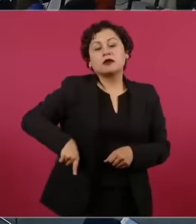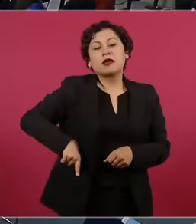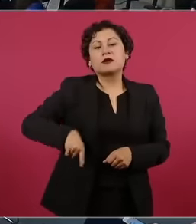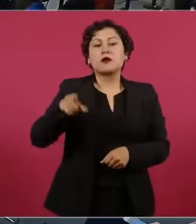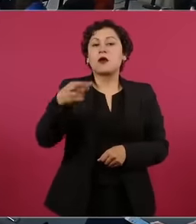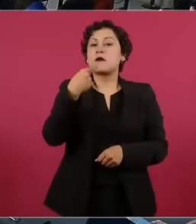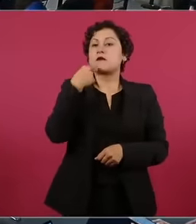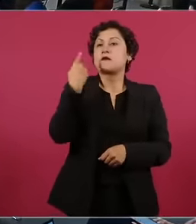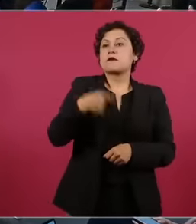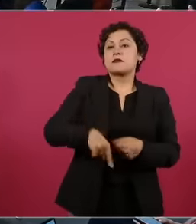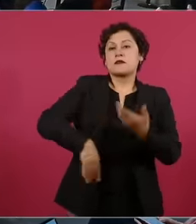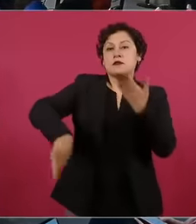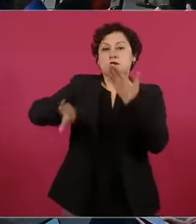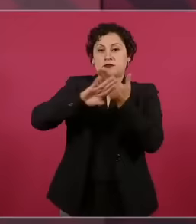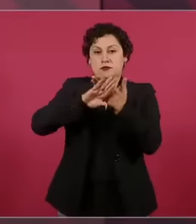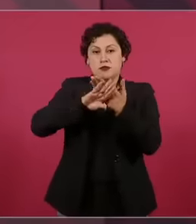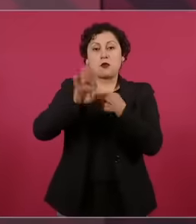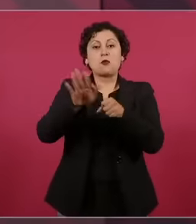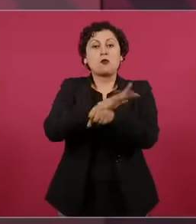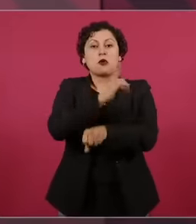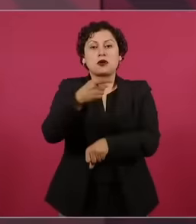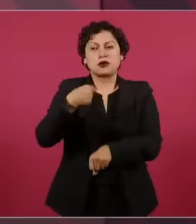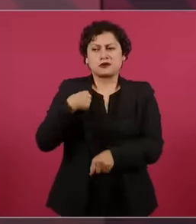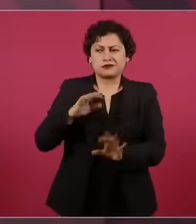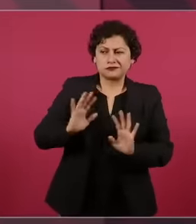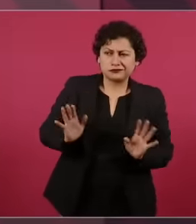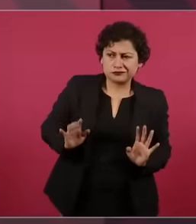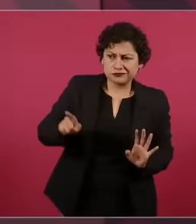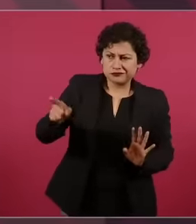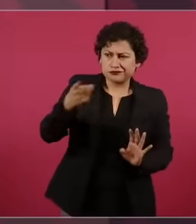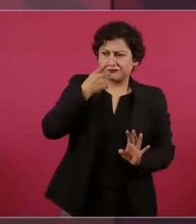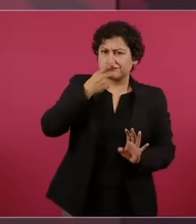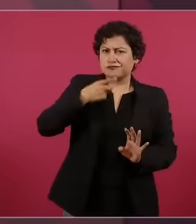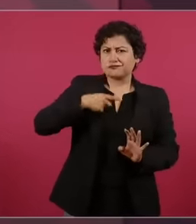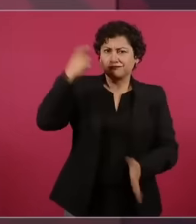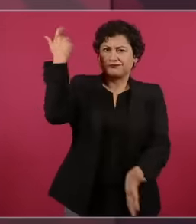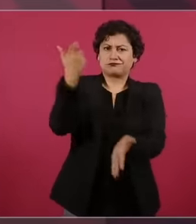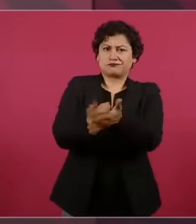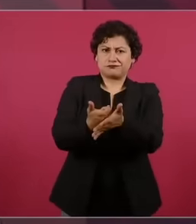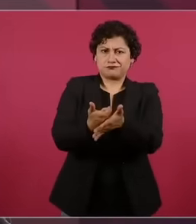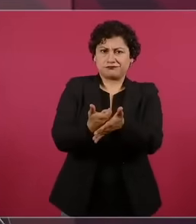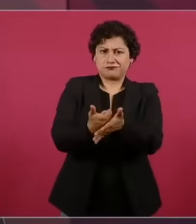paying. I don't forget the amount because it has to see with a historical date